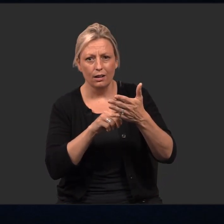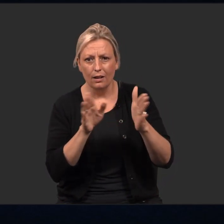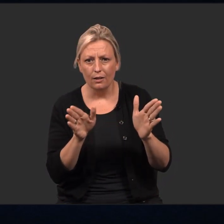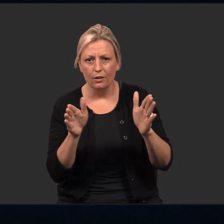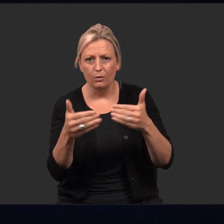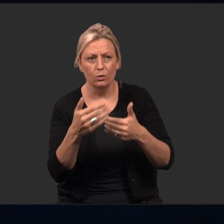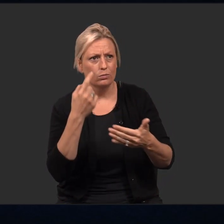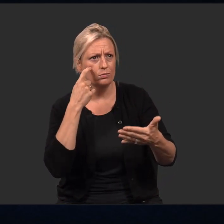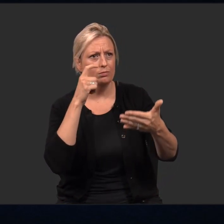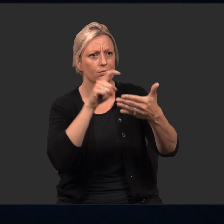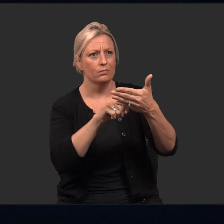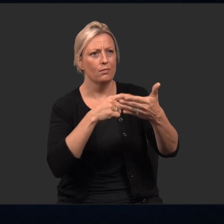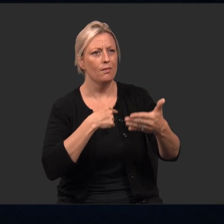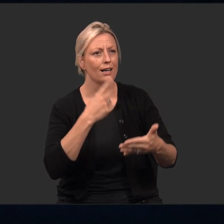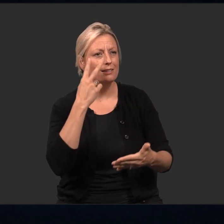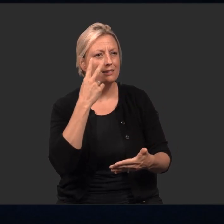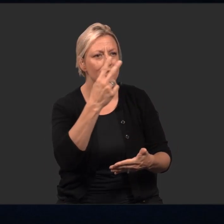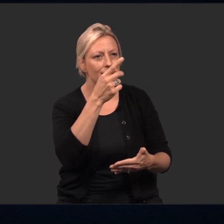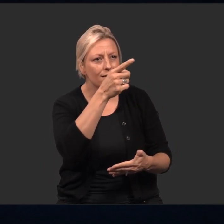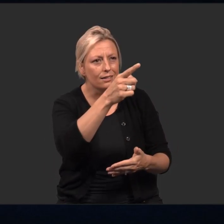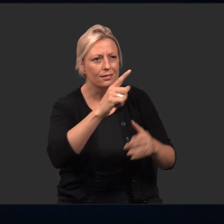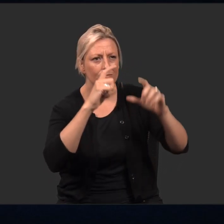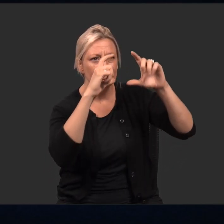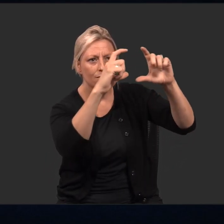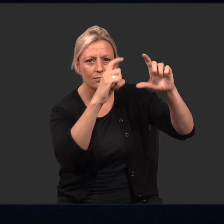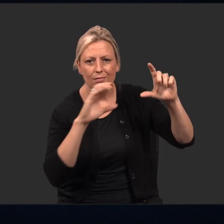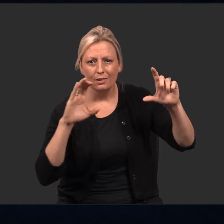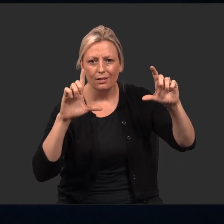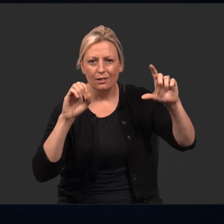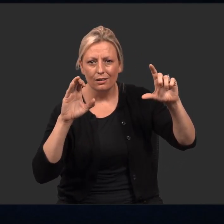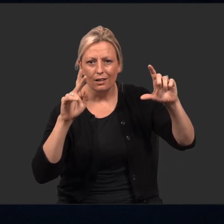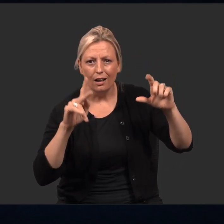For instance I see a clock,